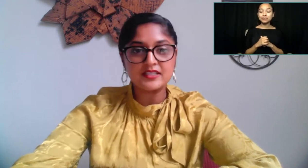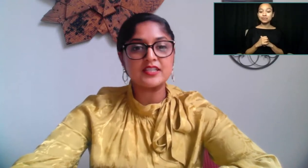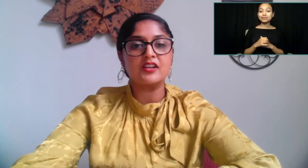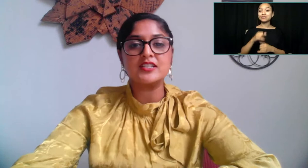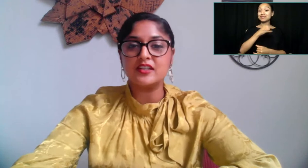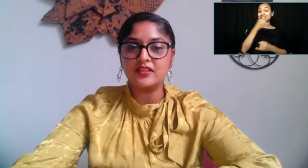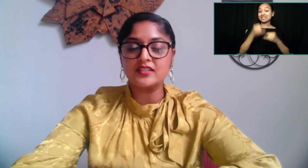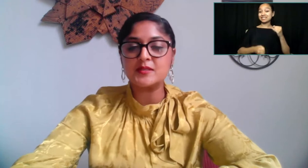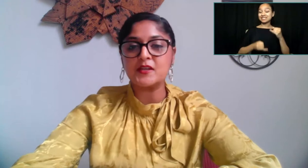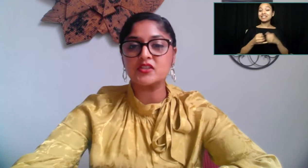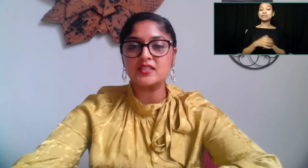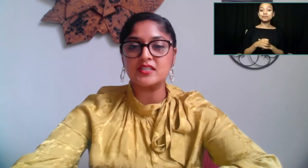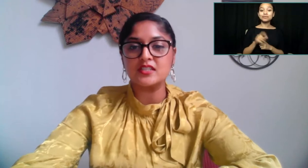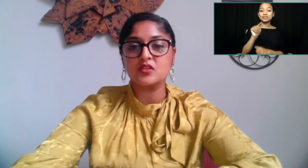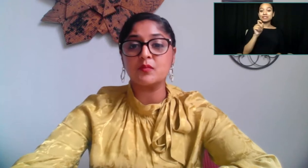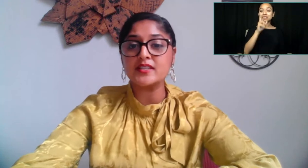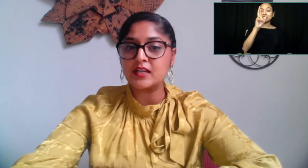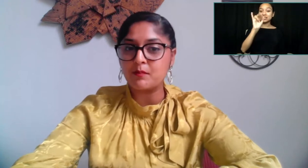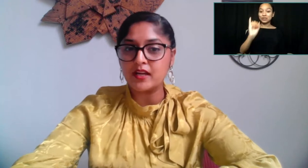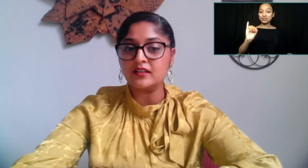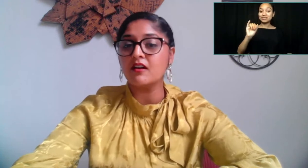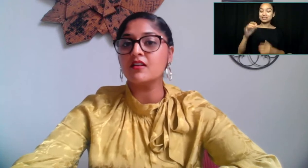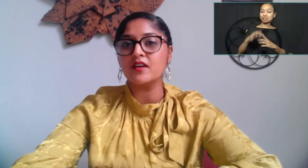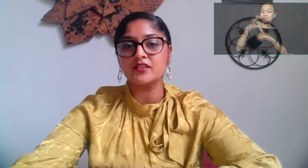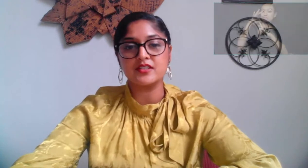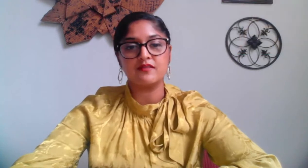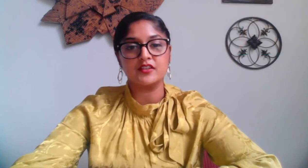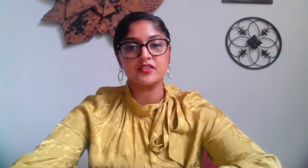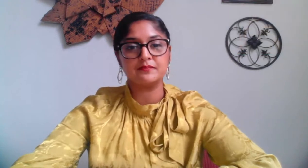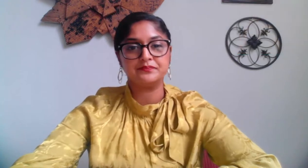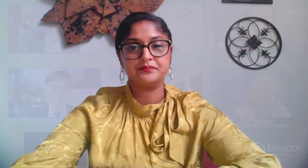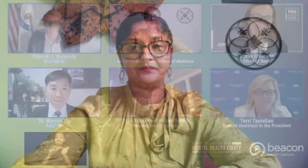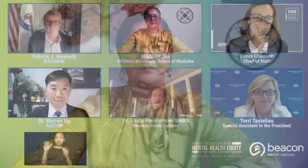Terri Tanielian, Special Assistant to President Biden on Veterans Affairs.